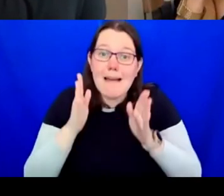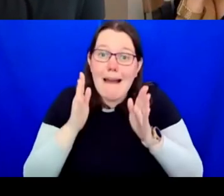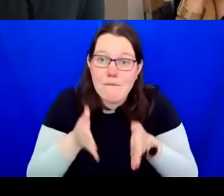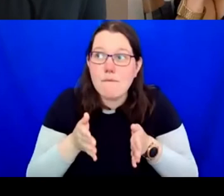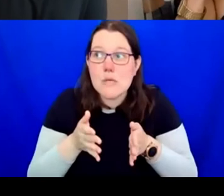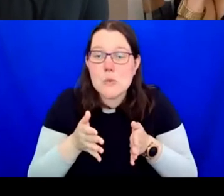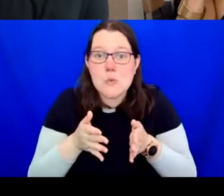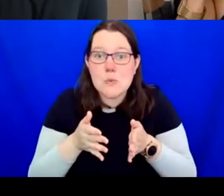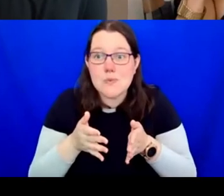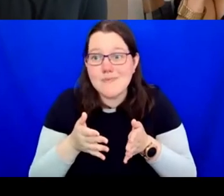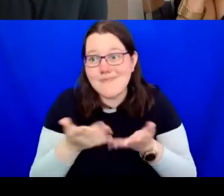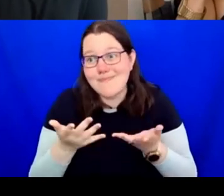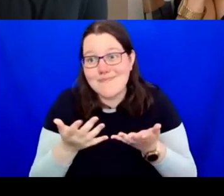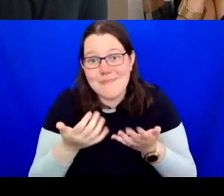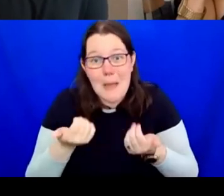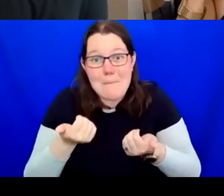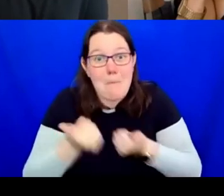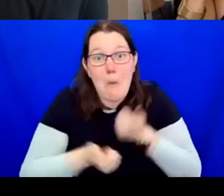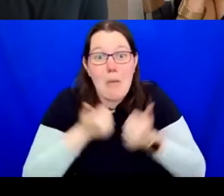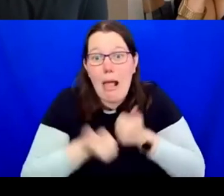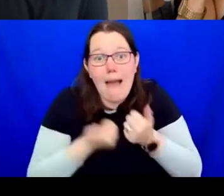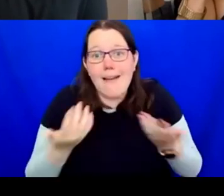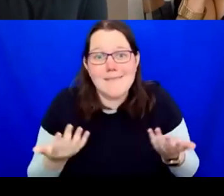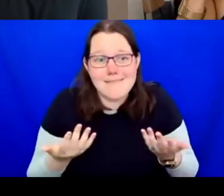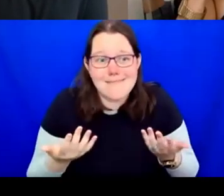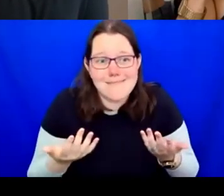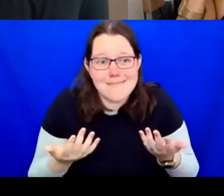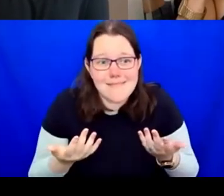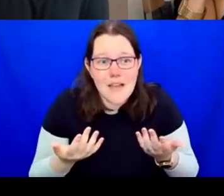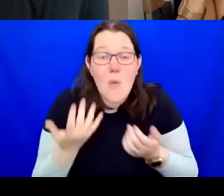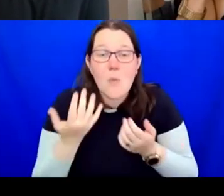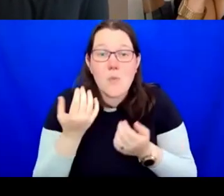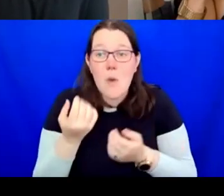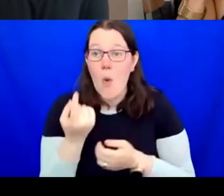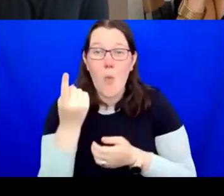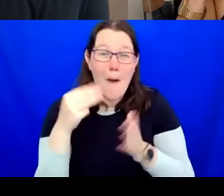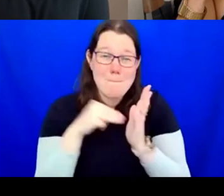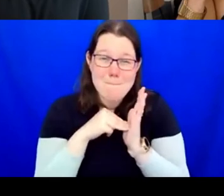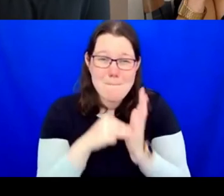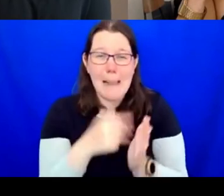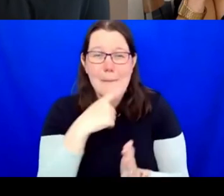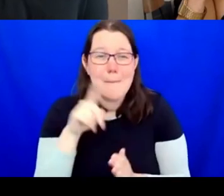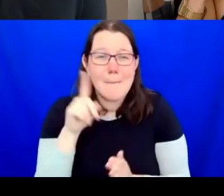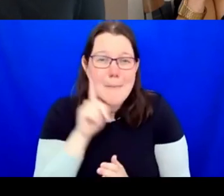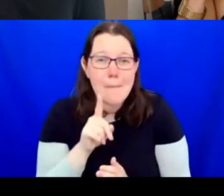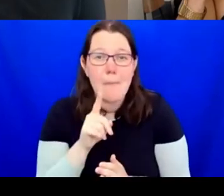for one of a better phrase, we are popular and we have a million footfall. People come on sites. Things that make us money are people doing stuff.